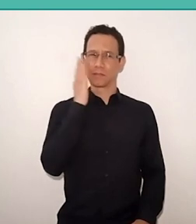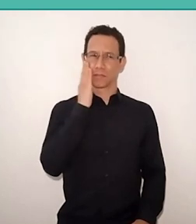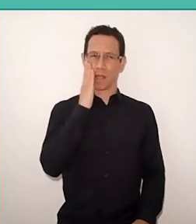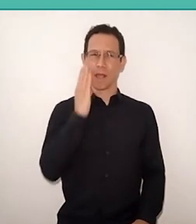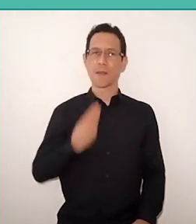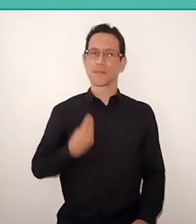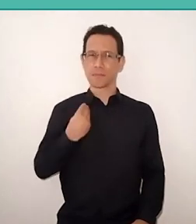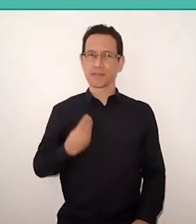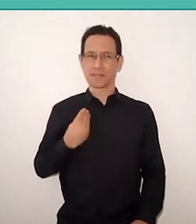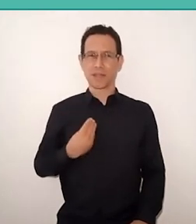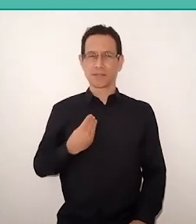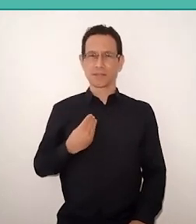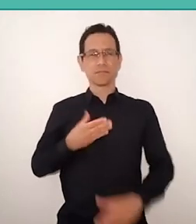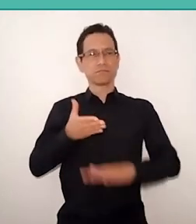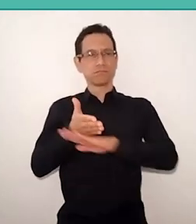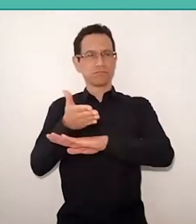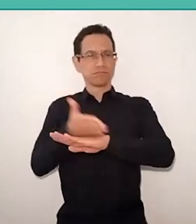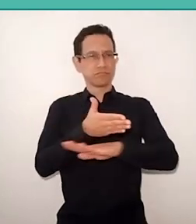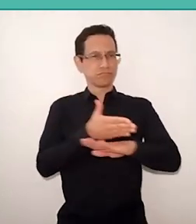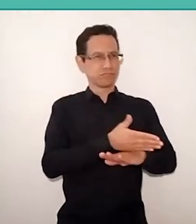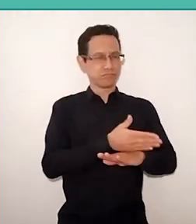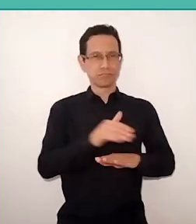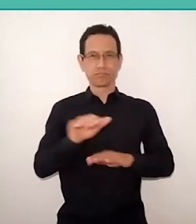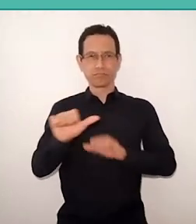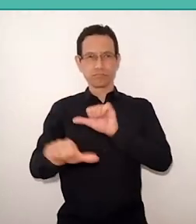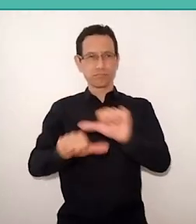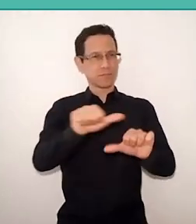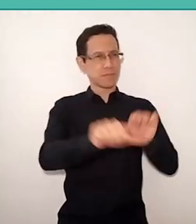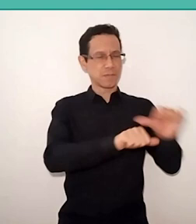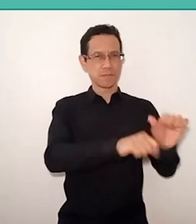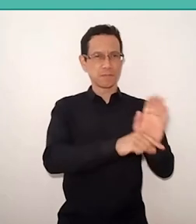that intervenes, that transforms, who talks about what he does,